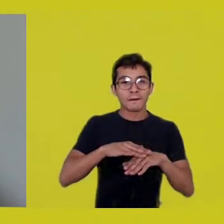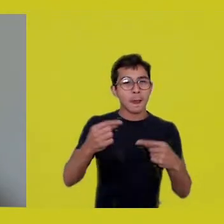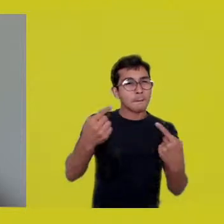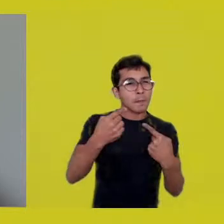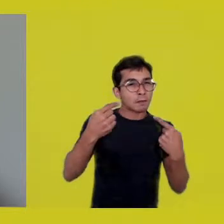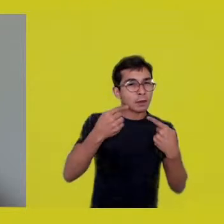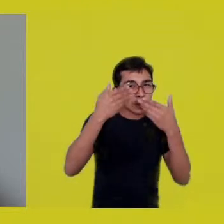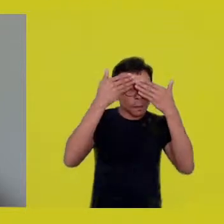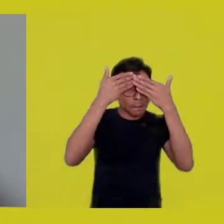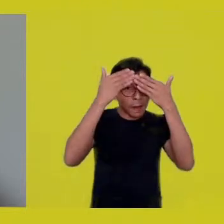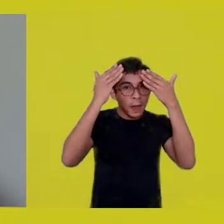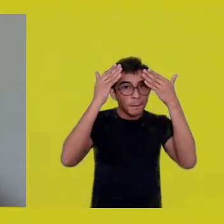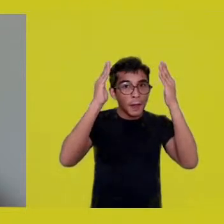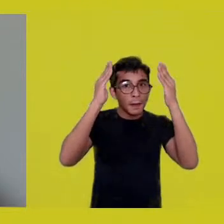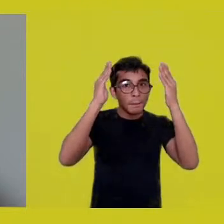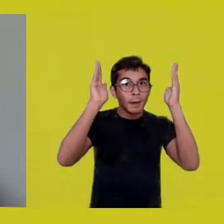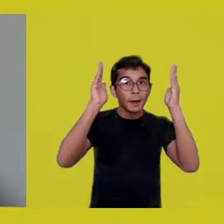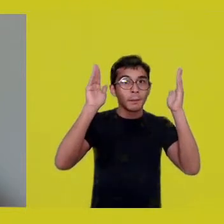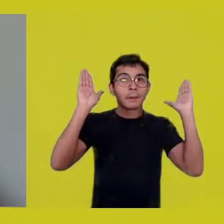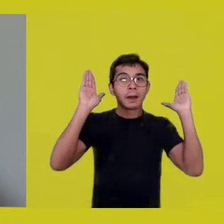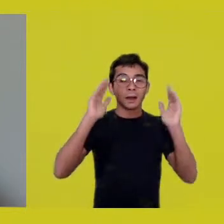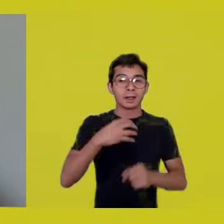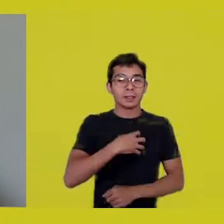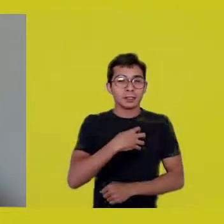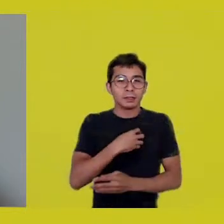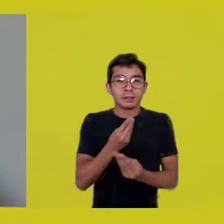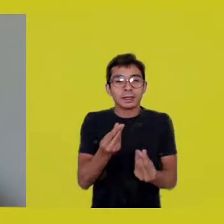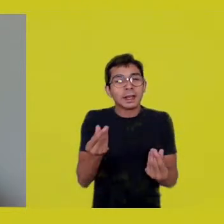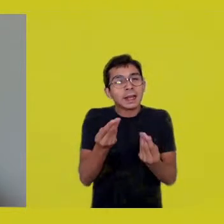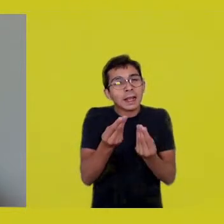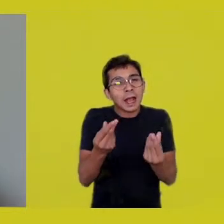so delicately, in this Cosmovision Earth,